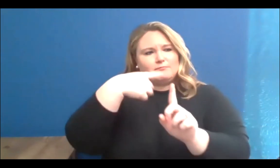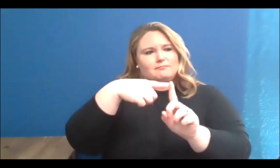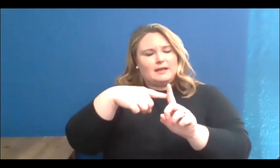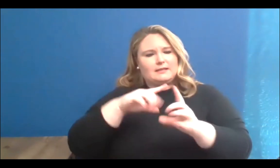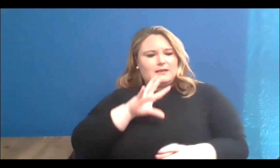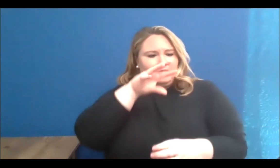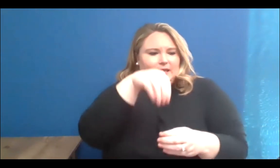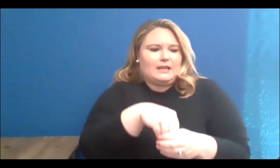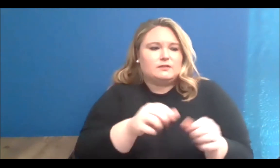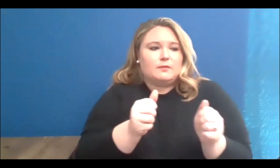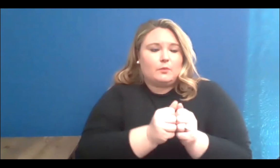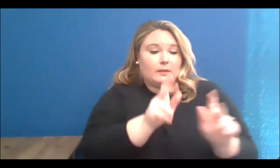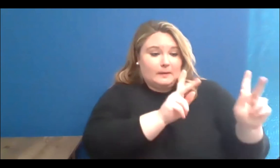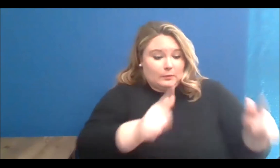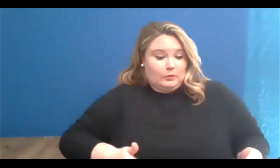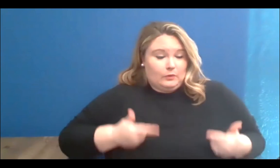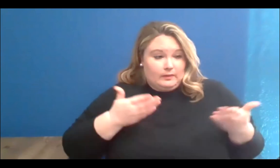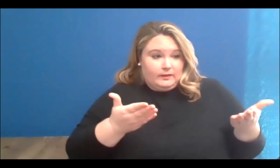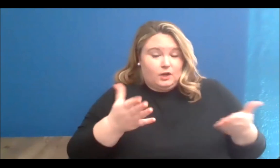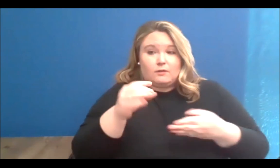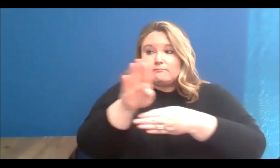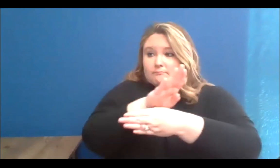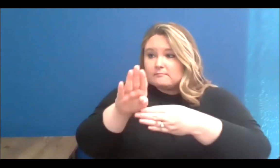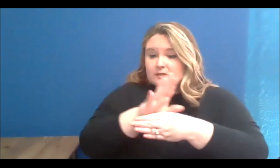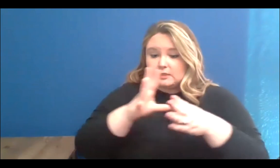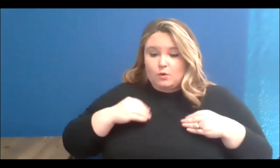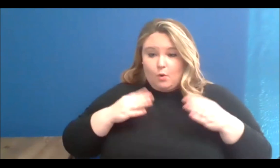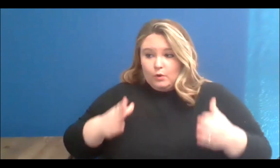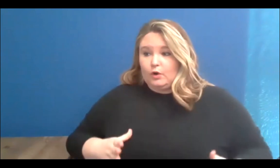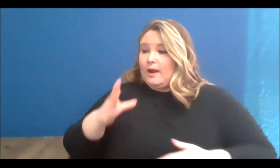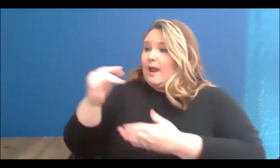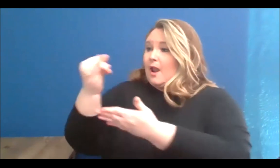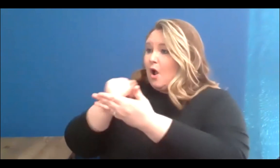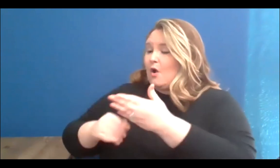business owners and operators, artists, and arts organizations